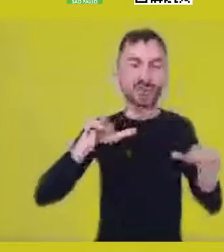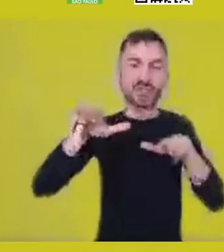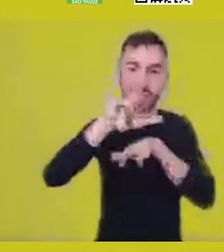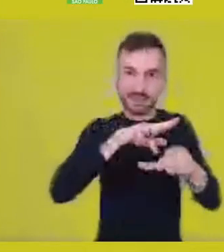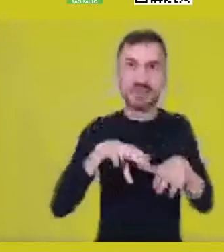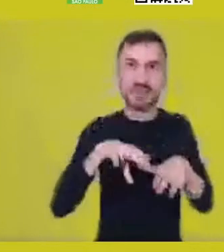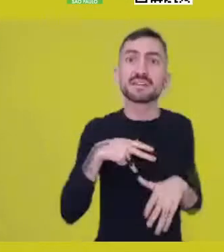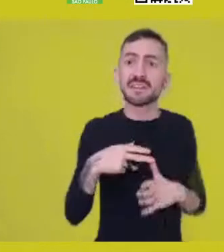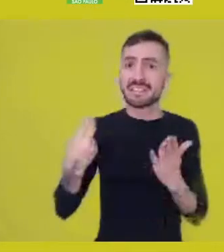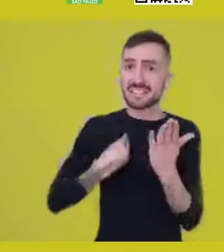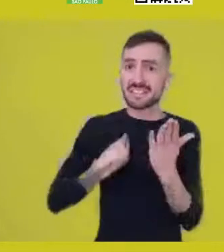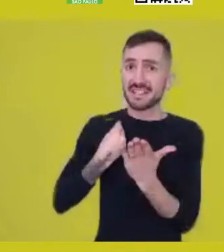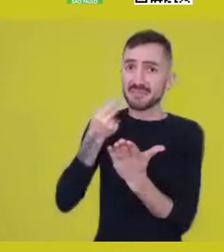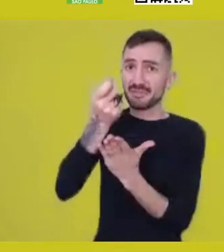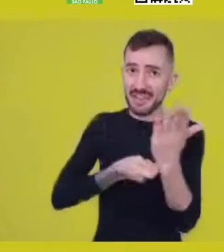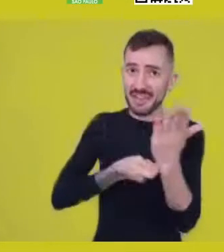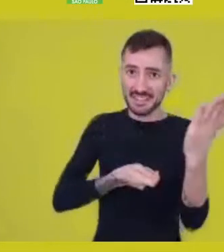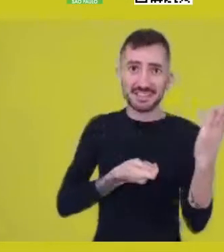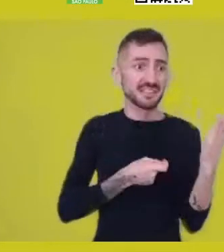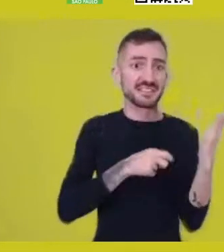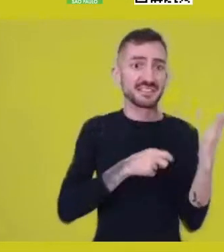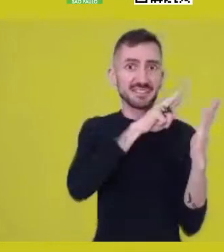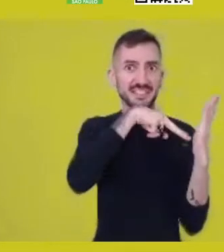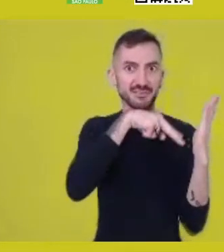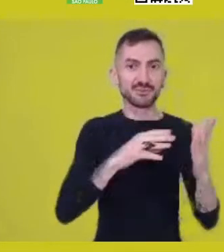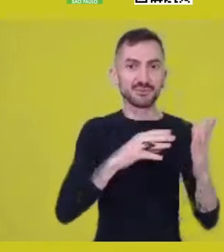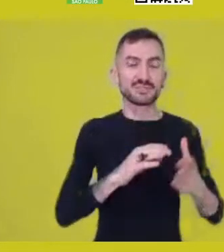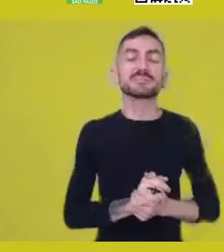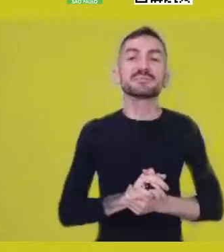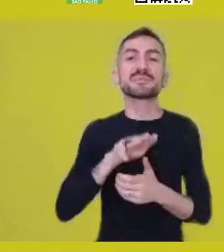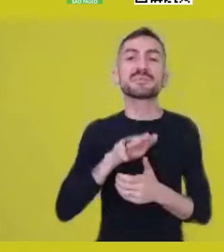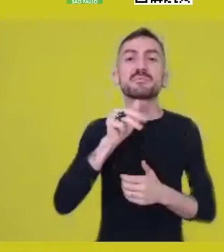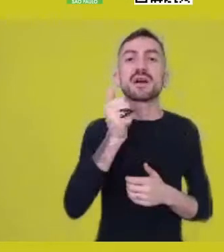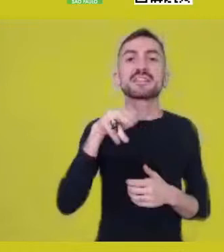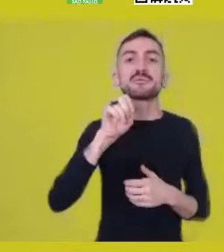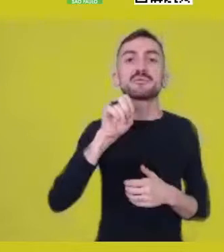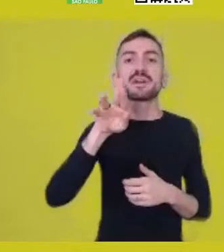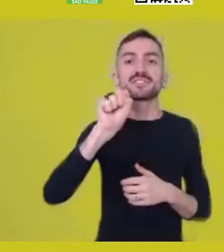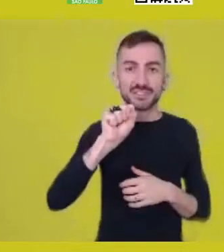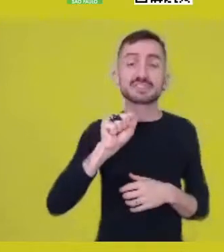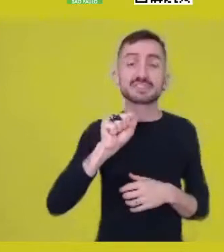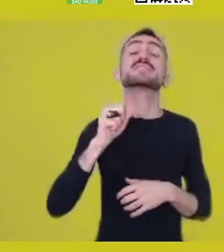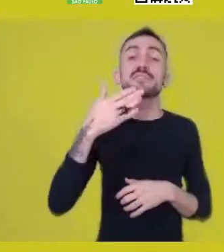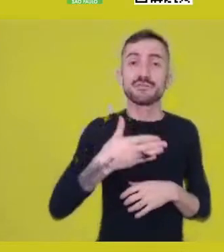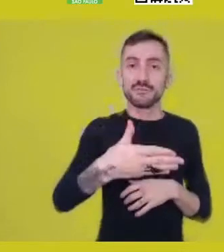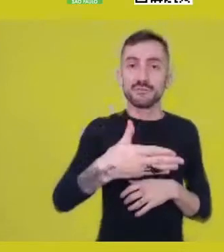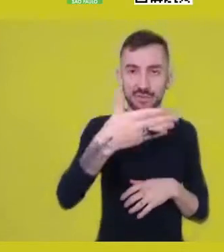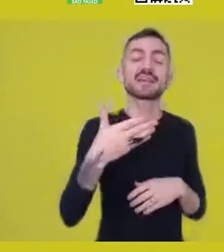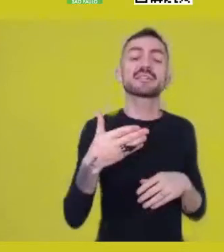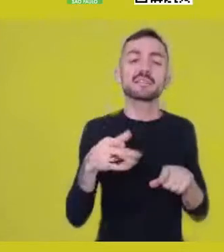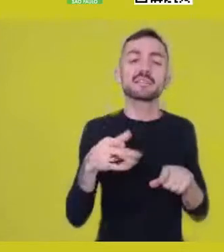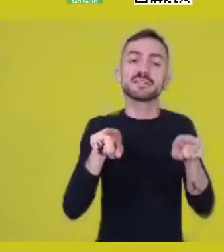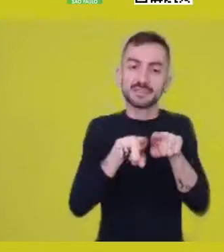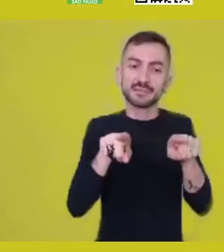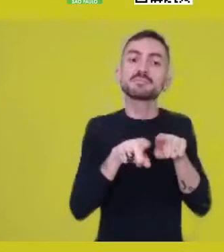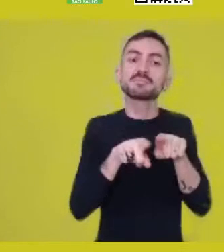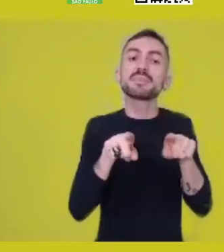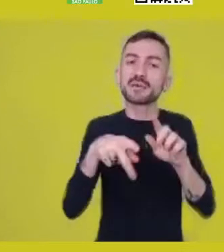By the way, Prof. Leda Maria Martins also will be in Opening the Yards.